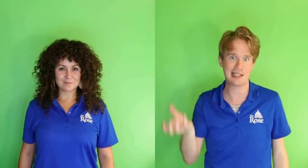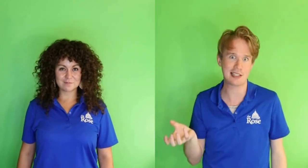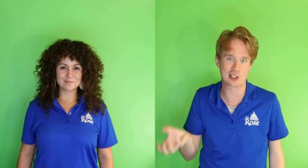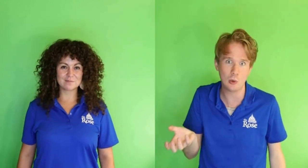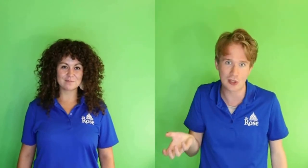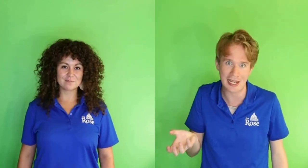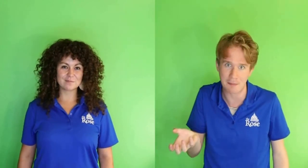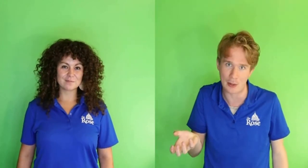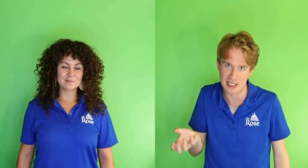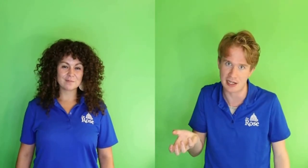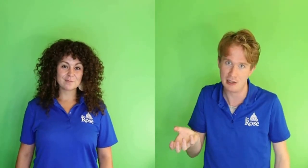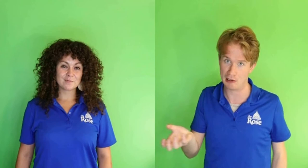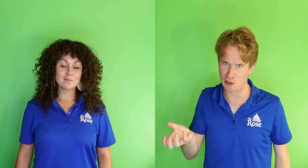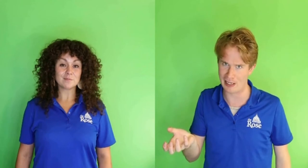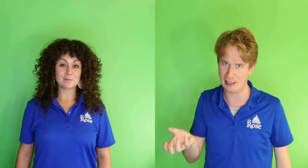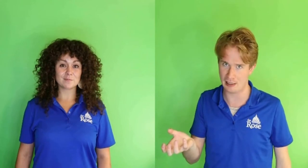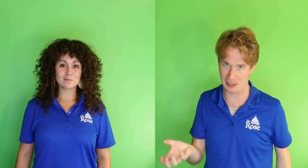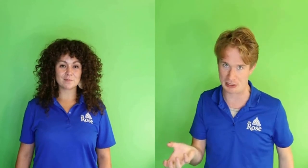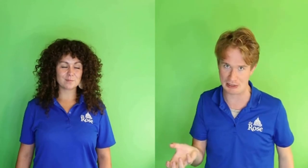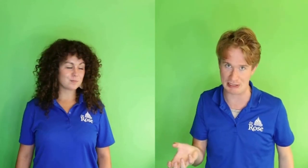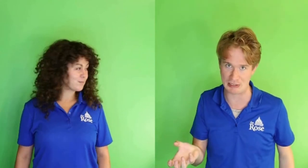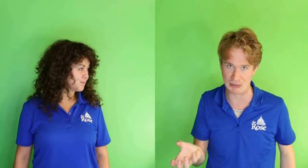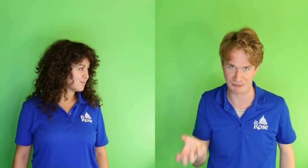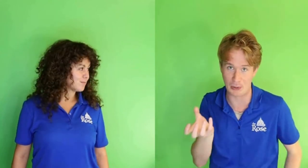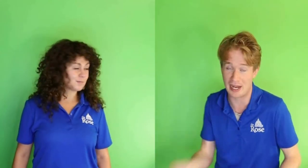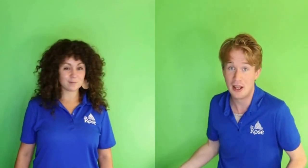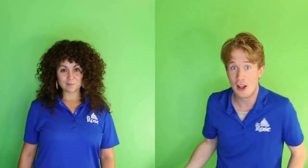since it's so light and bouncy. Are you ready? I'm gonna toss it to okay.